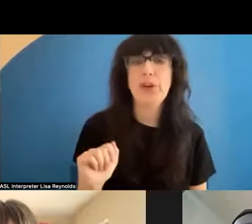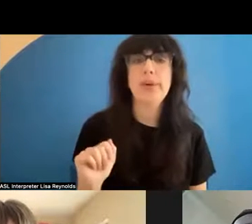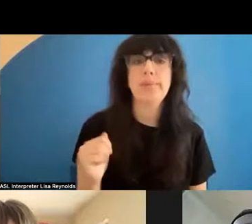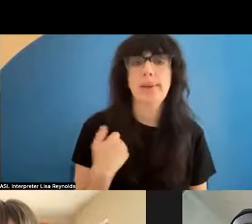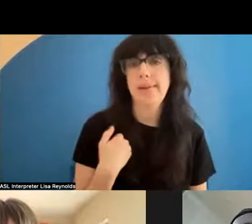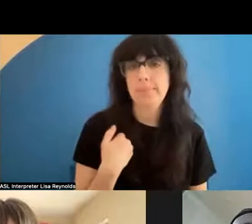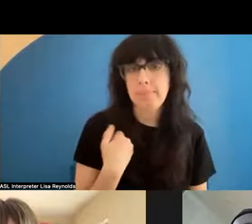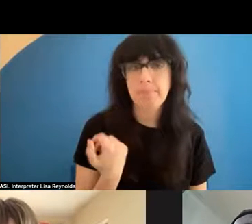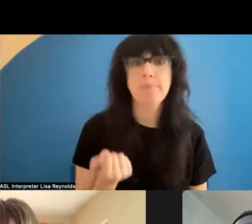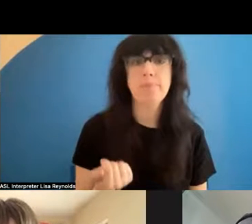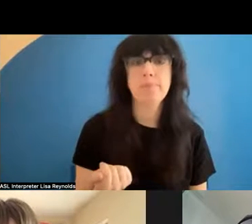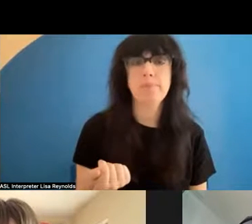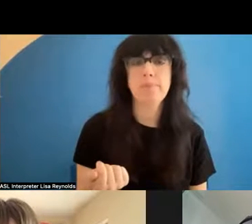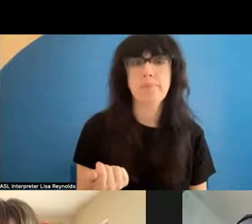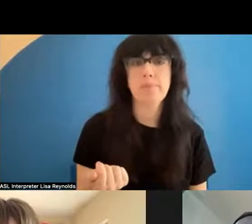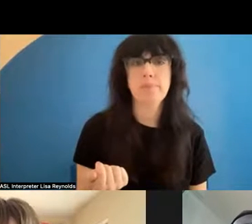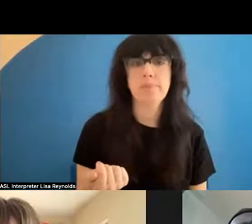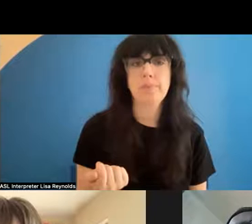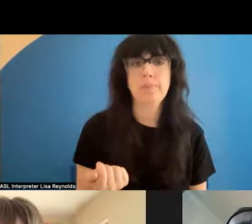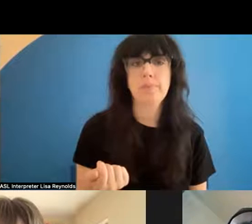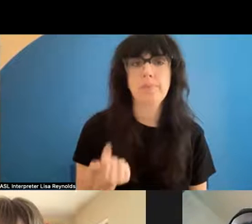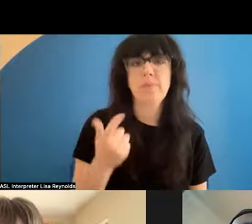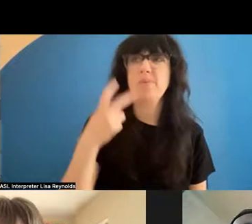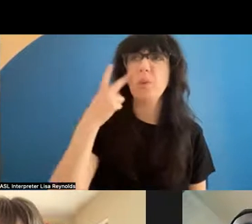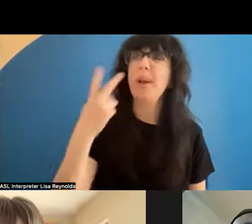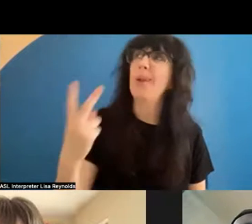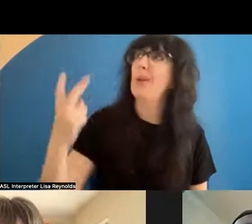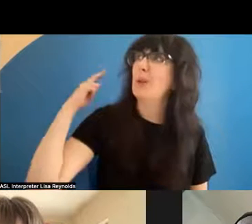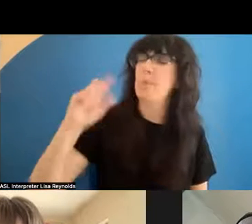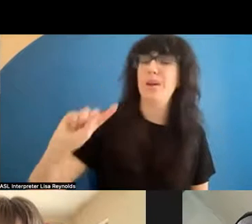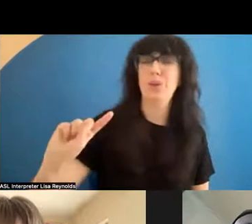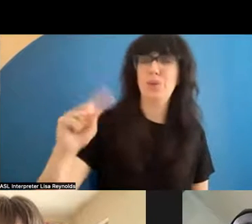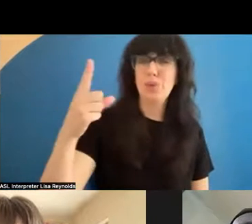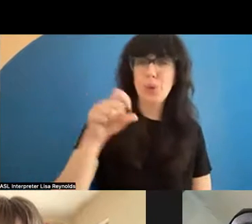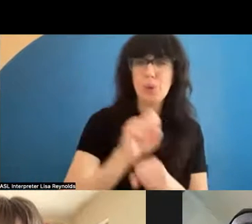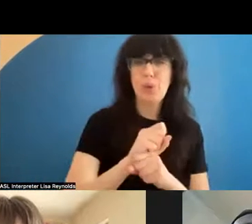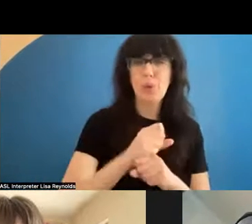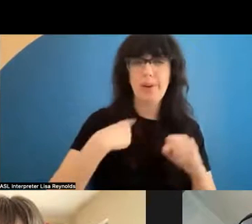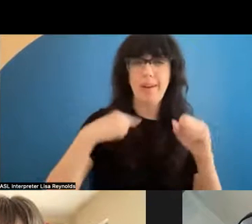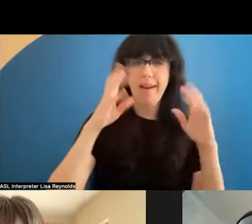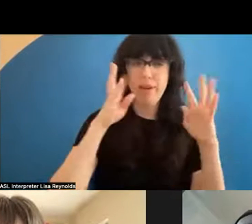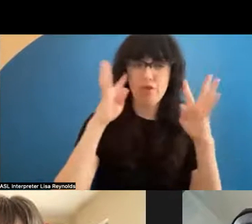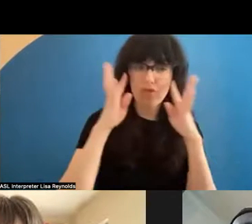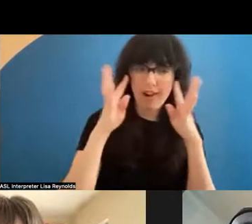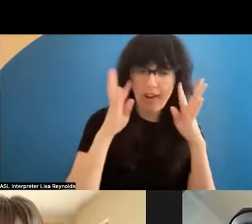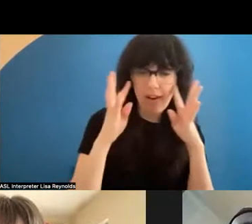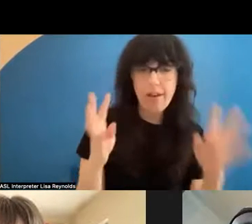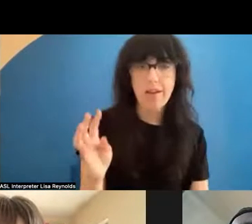And when I look back at the first work that I created , and how I